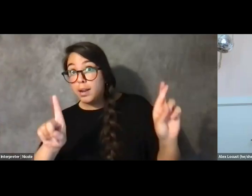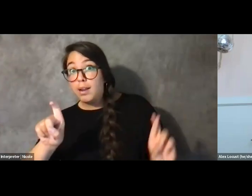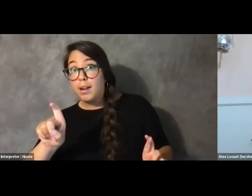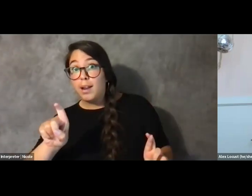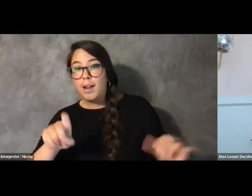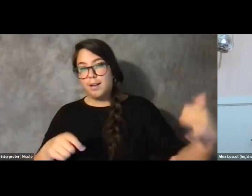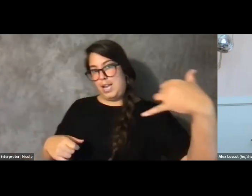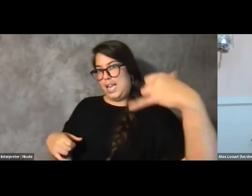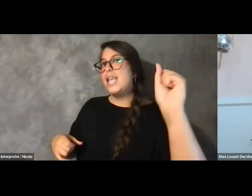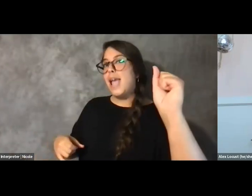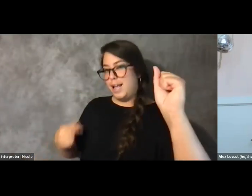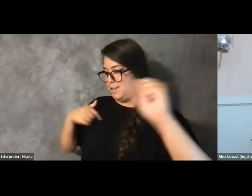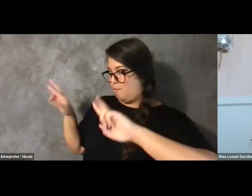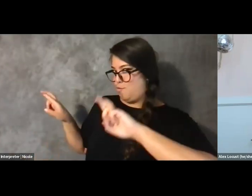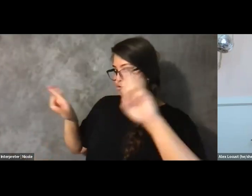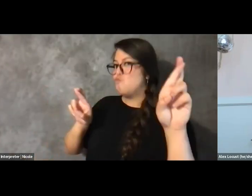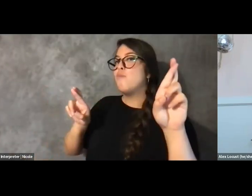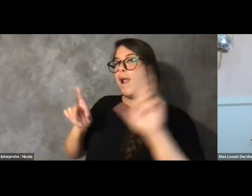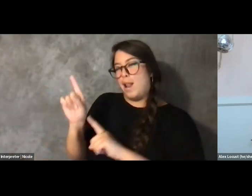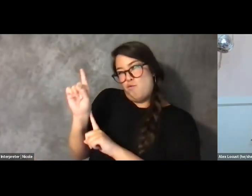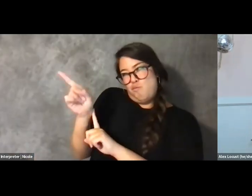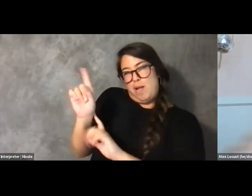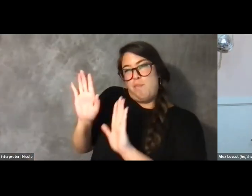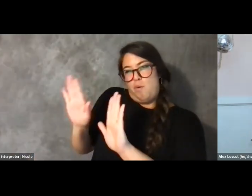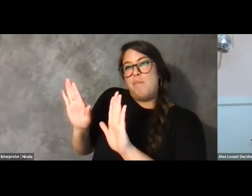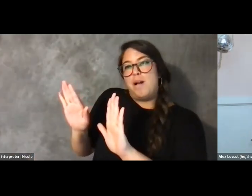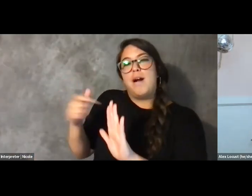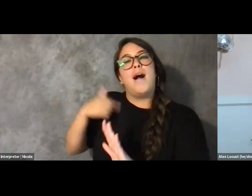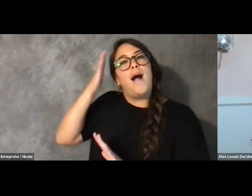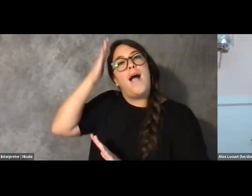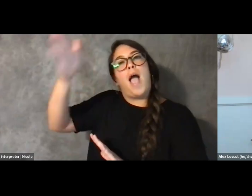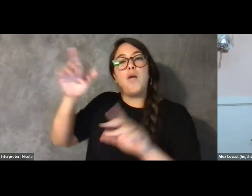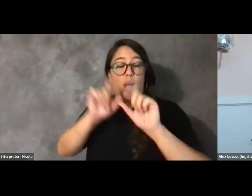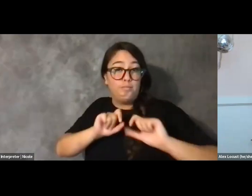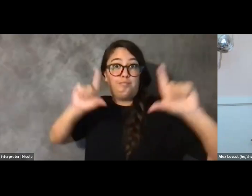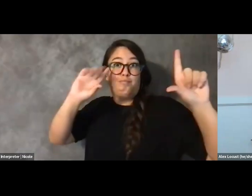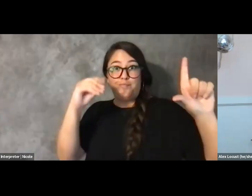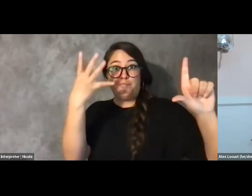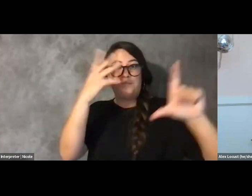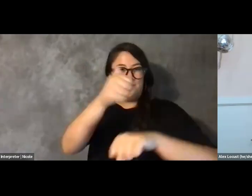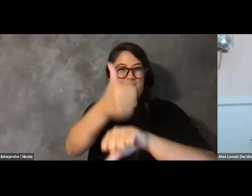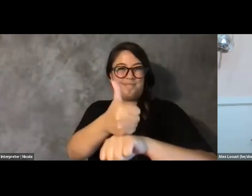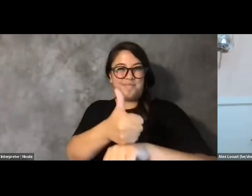Yes, I am ready. Just one moment and I will get everything set up. Fabulous. Thank you.